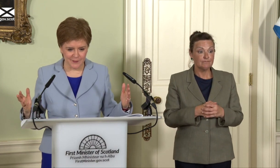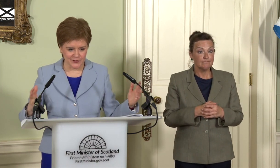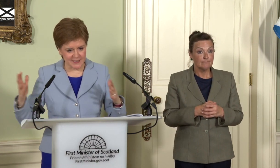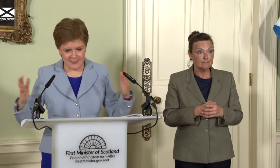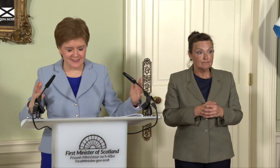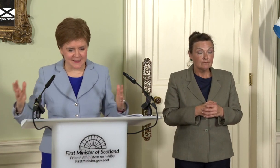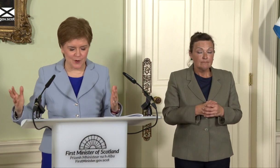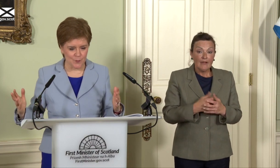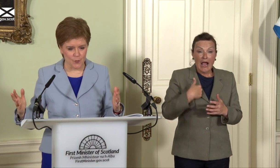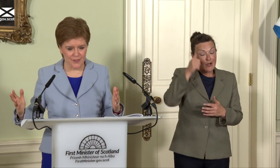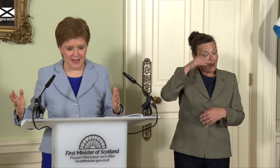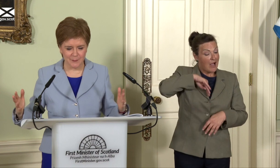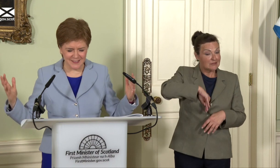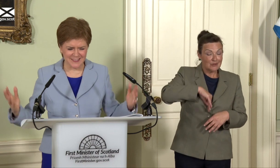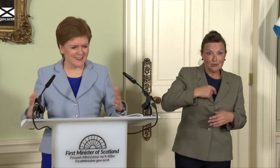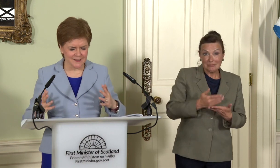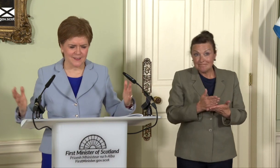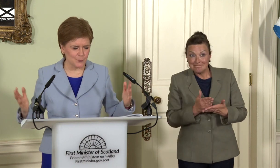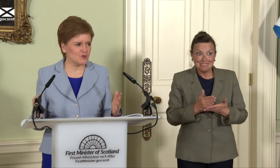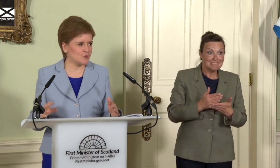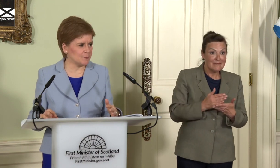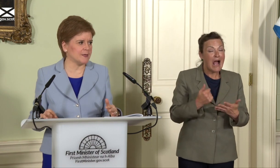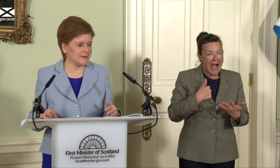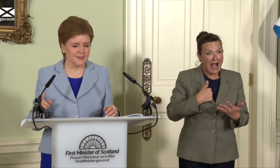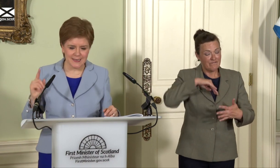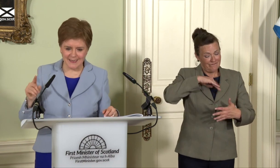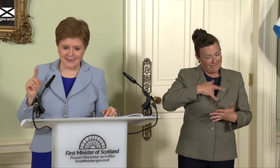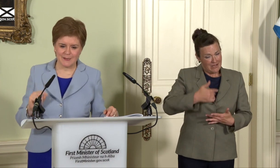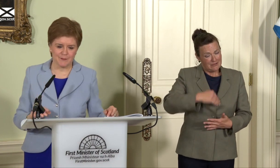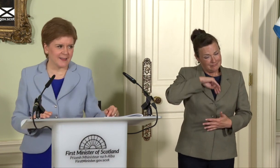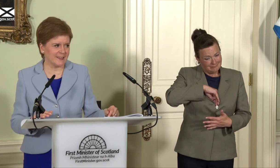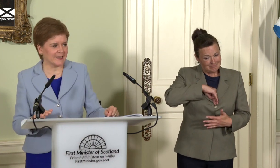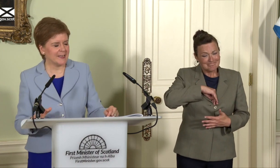uncertainties that come with that. I am as certain as it is possible to be that the next time of asking,